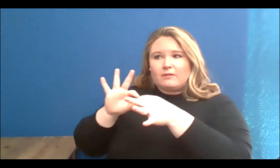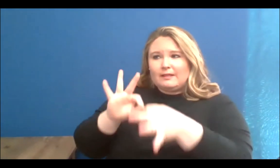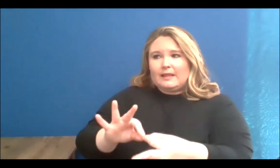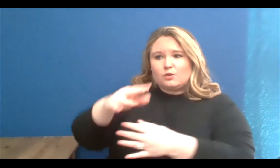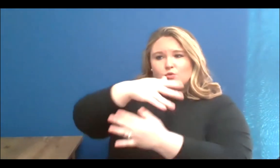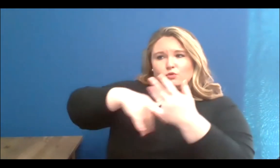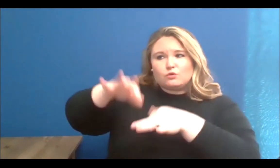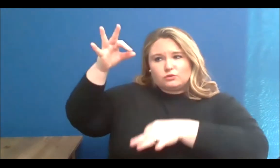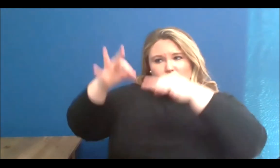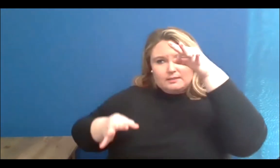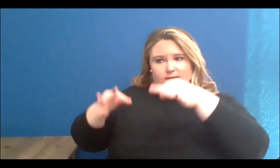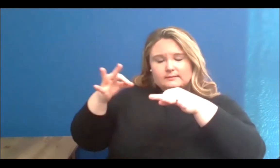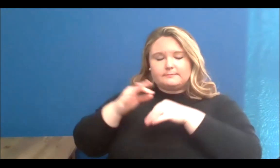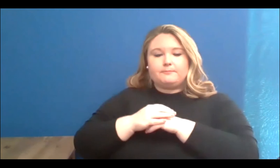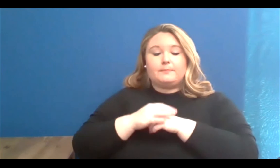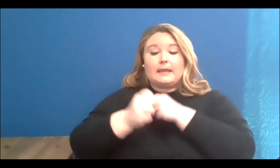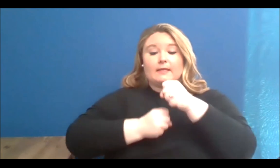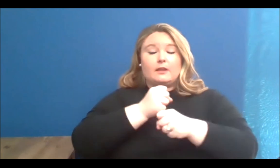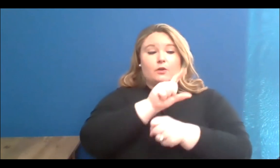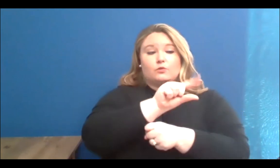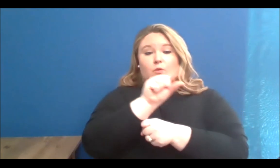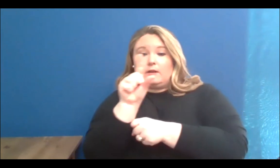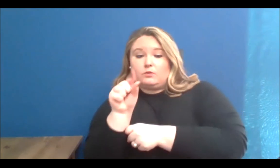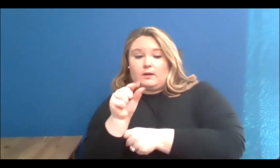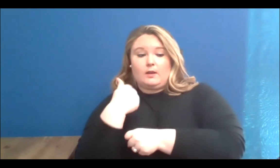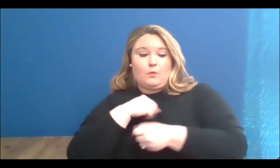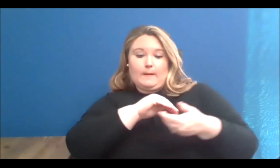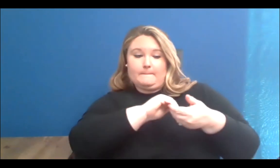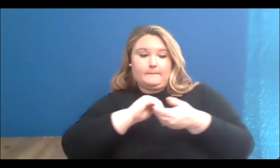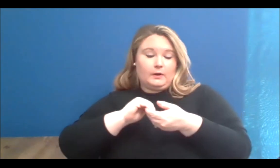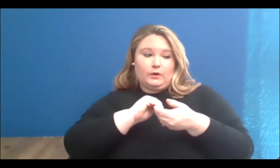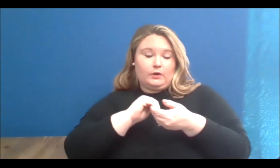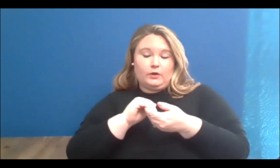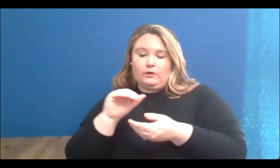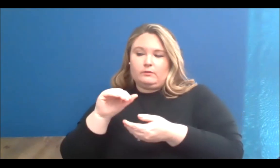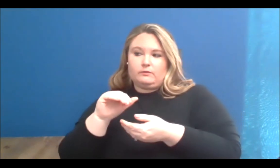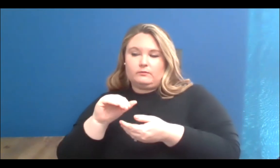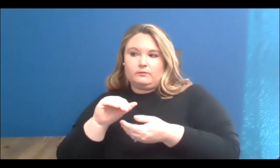In 2020, Muse ARTS partnered with StreetARToronto as part of the StreetARToronto partnership program